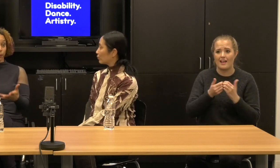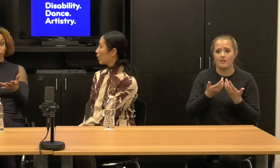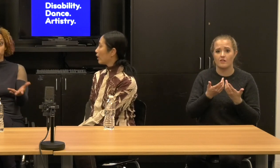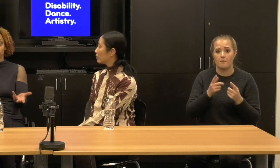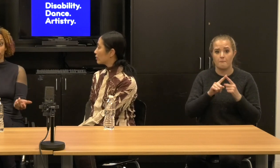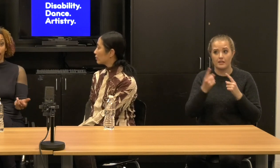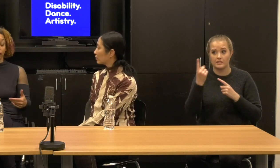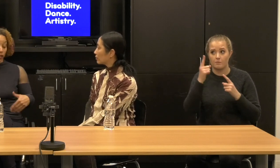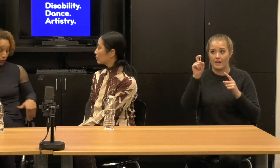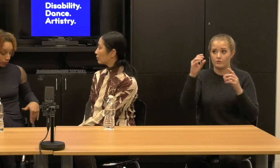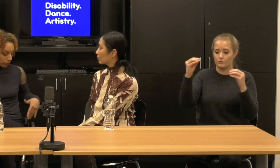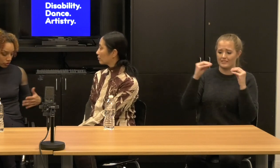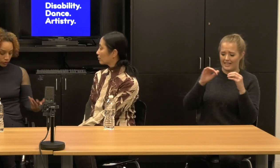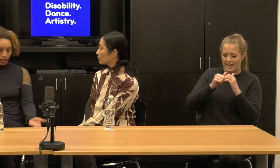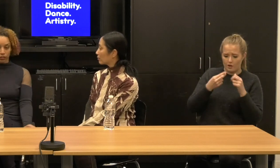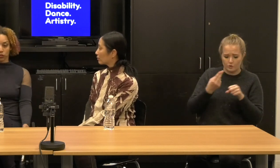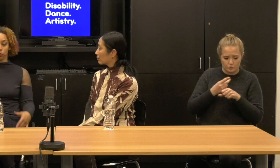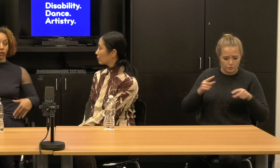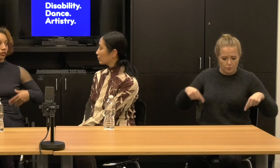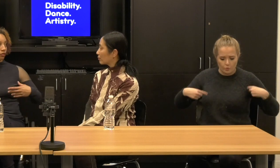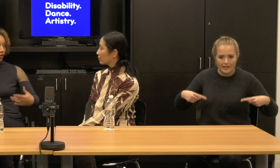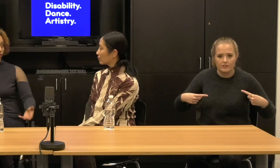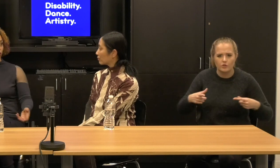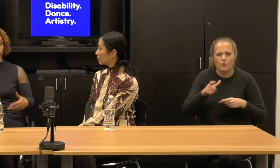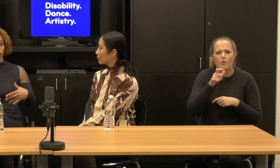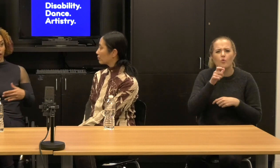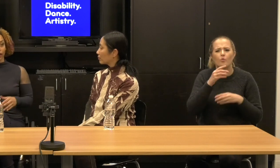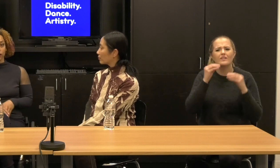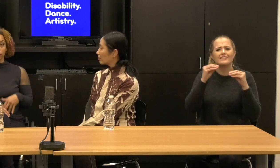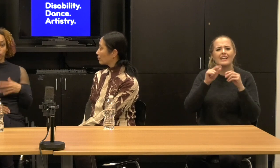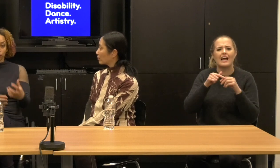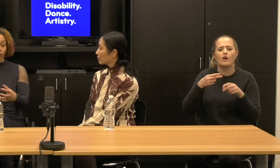So whose doing that who was teaching us how to use walkers and crutches and you know,